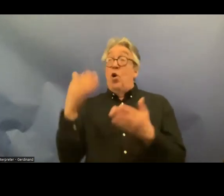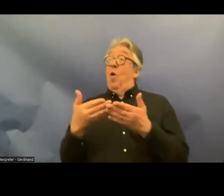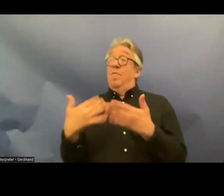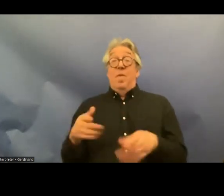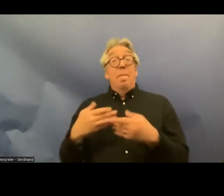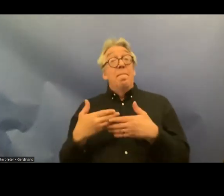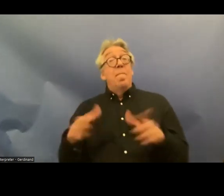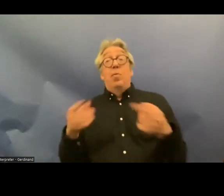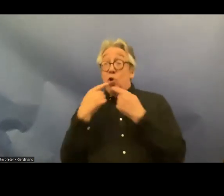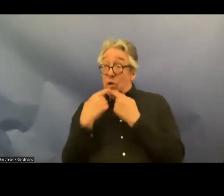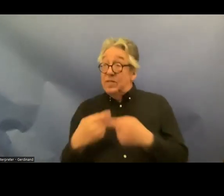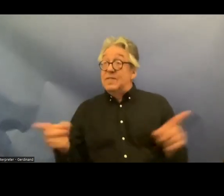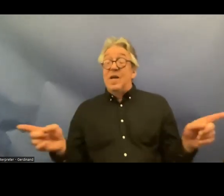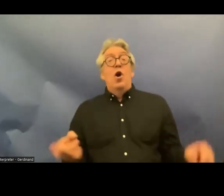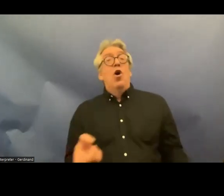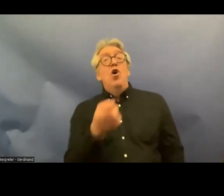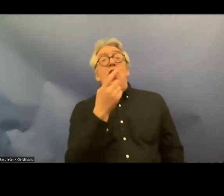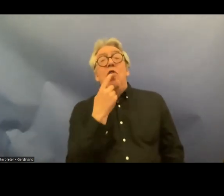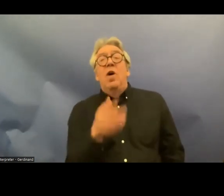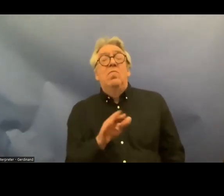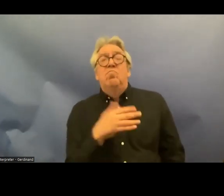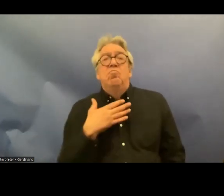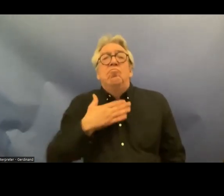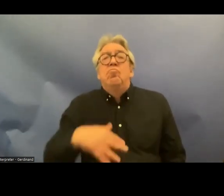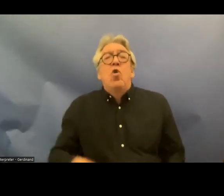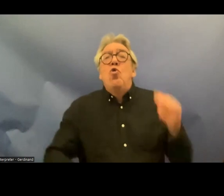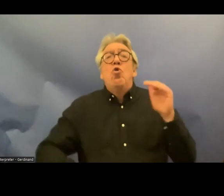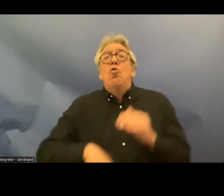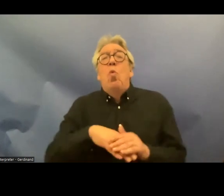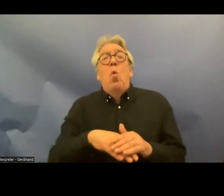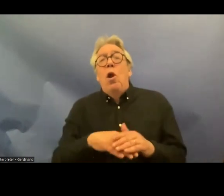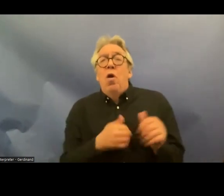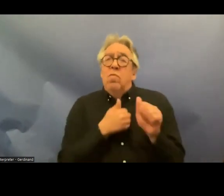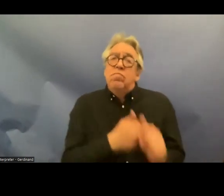Finland does not intend to fully comply its human rights obligations the